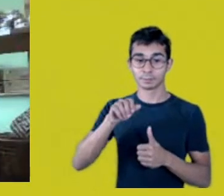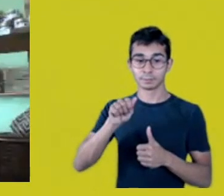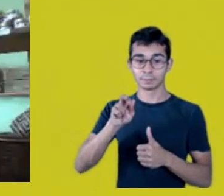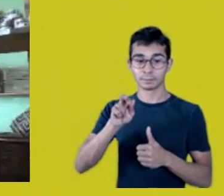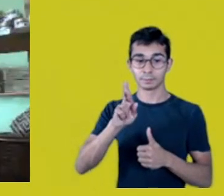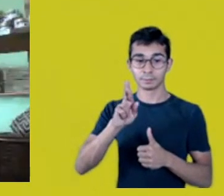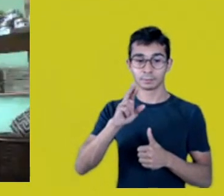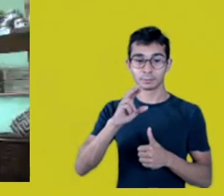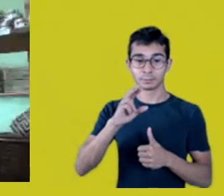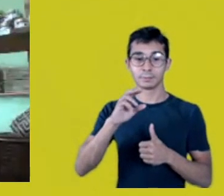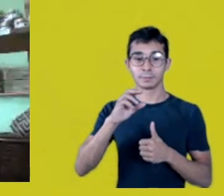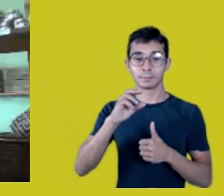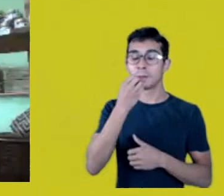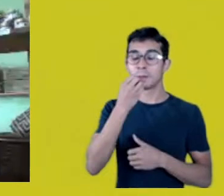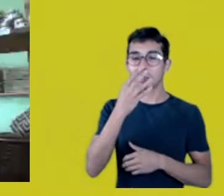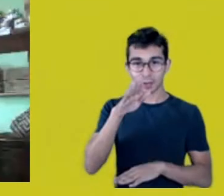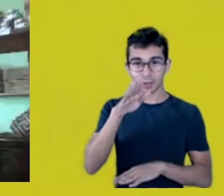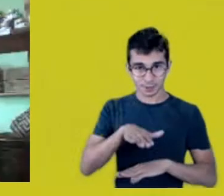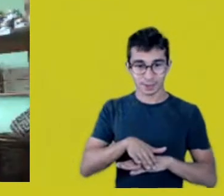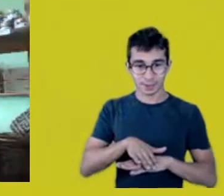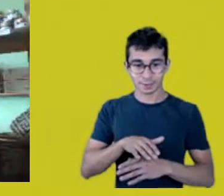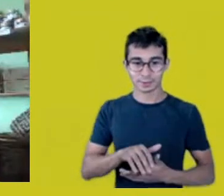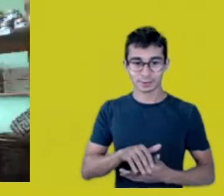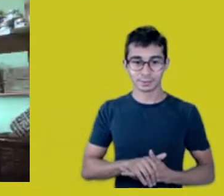Thank you very much for your presence,